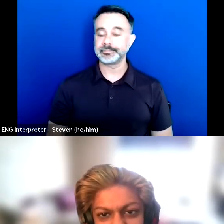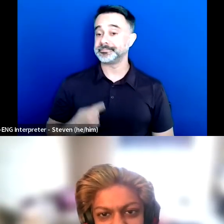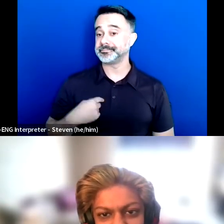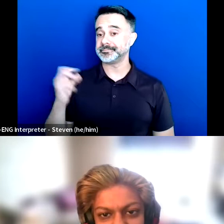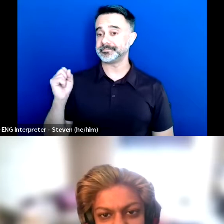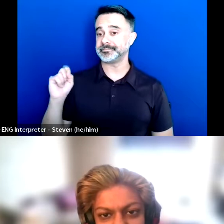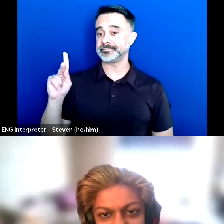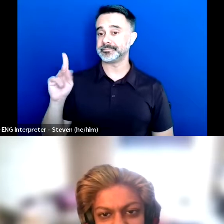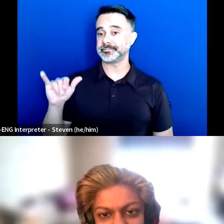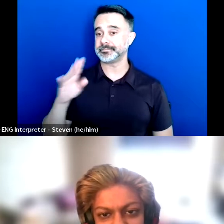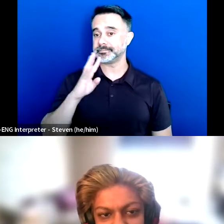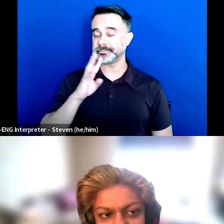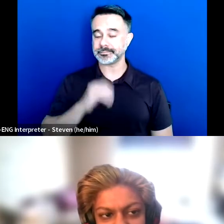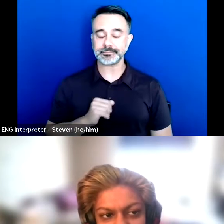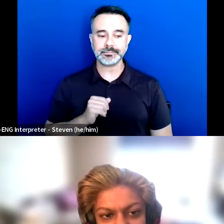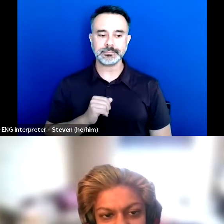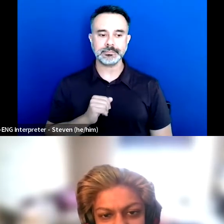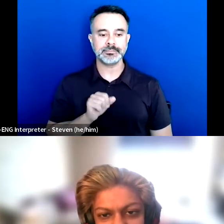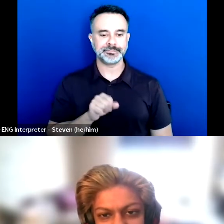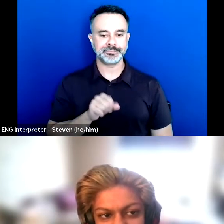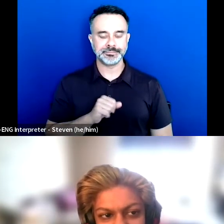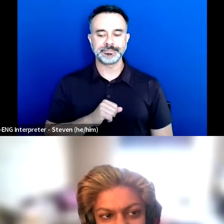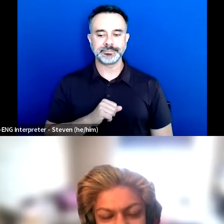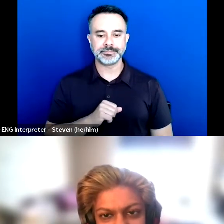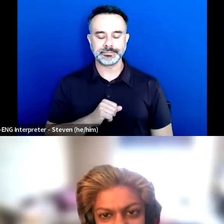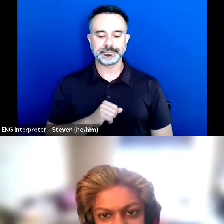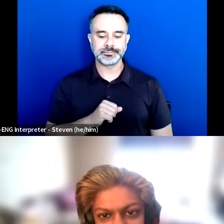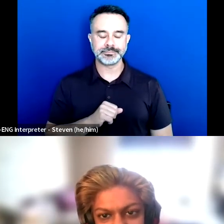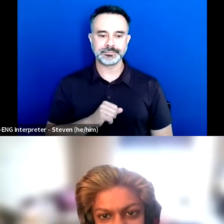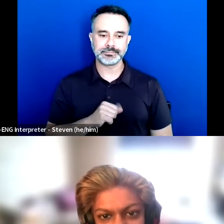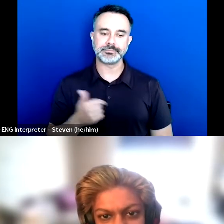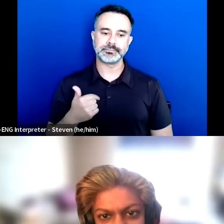This is Skye speaking. Yeah, I get both.